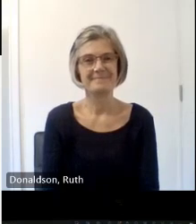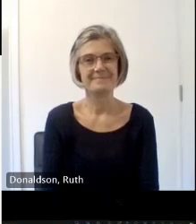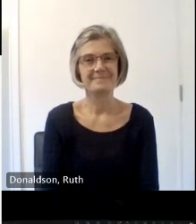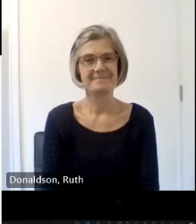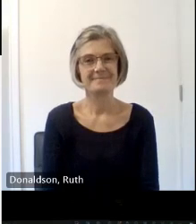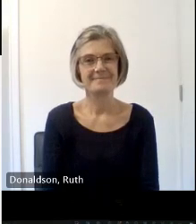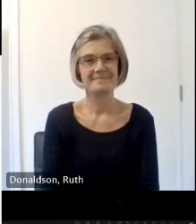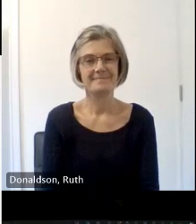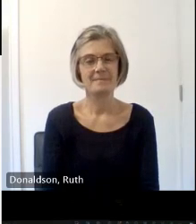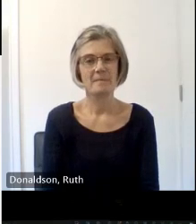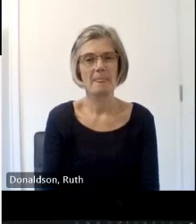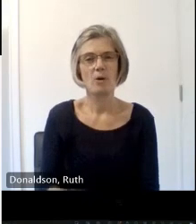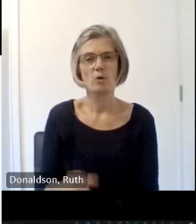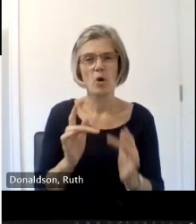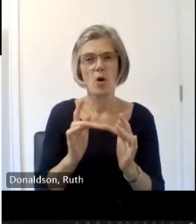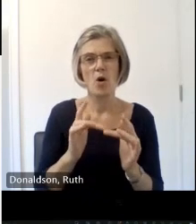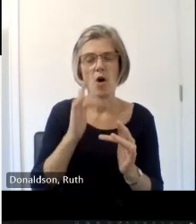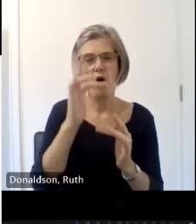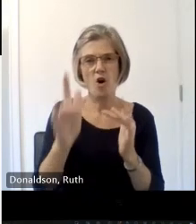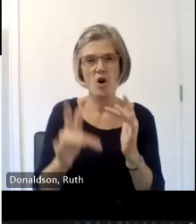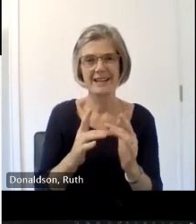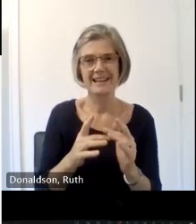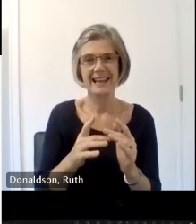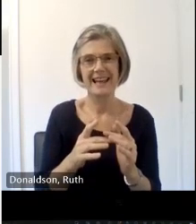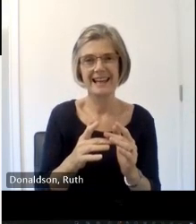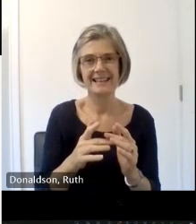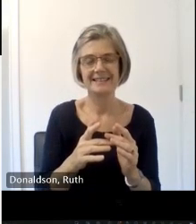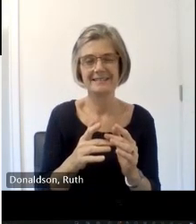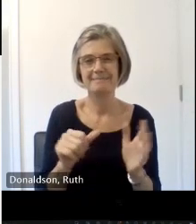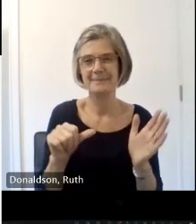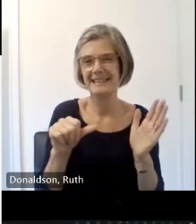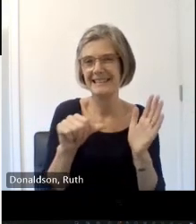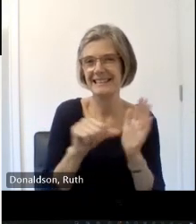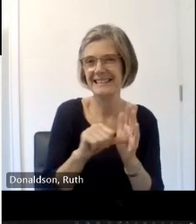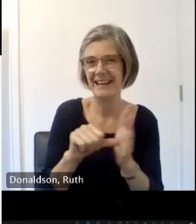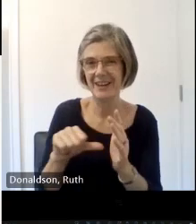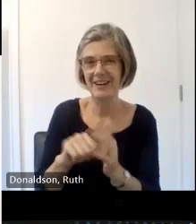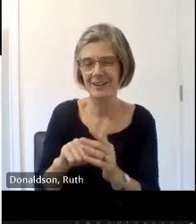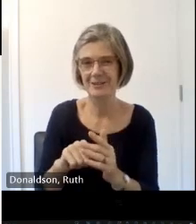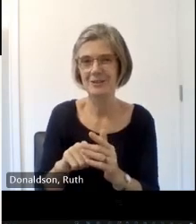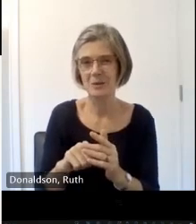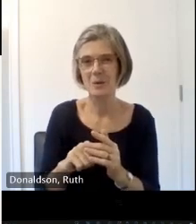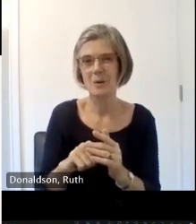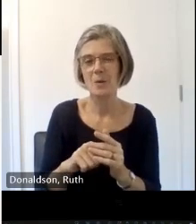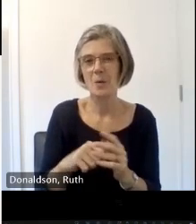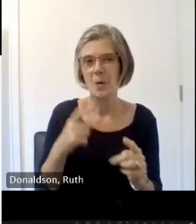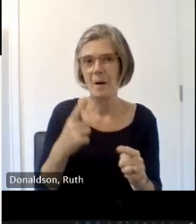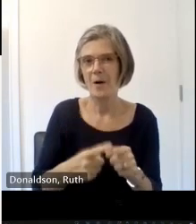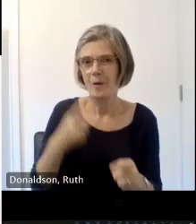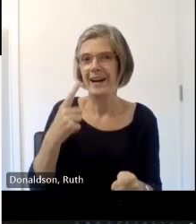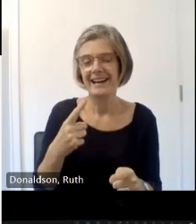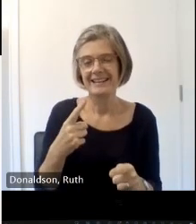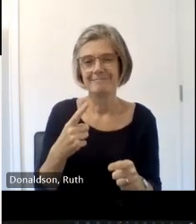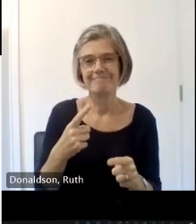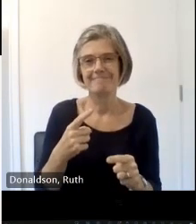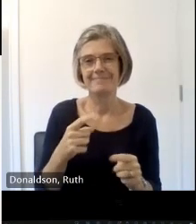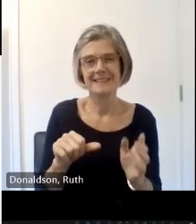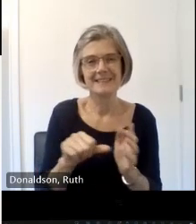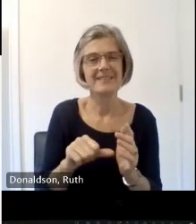are going a bit too fast for them to follow and here and also just for the interpreters so we'll take that on board for for next time and just to acknowledge that so thank you very